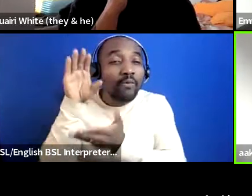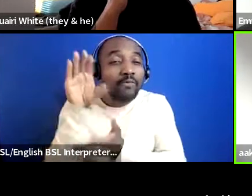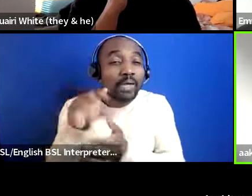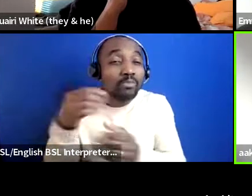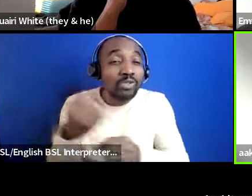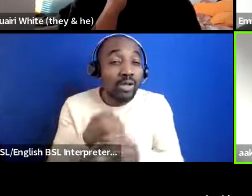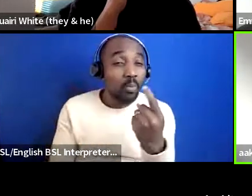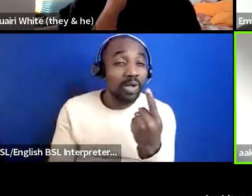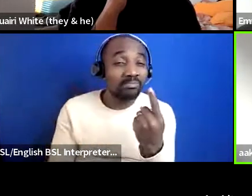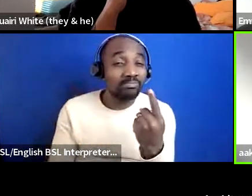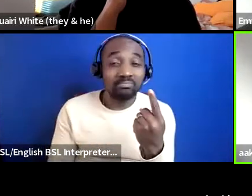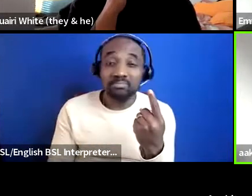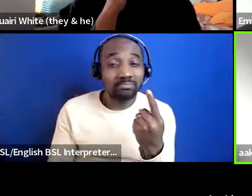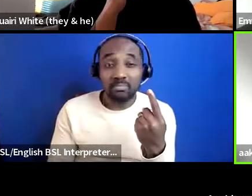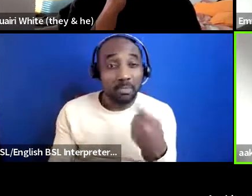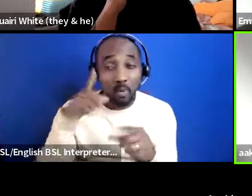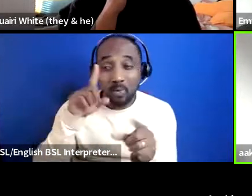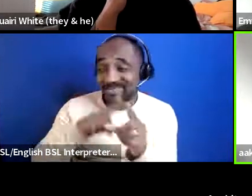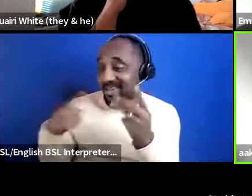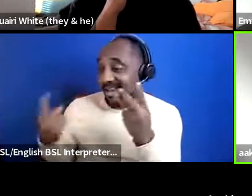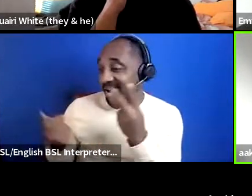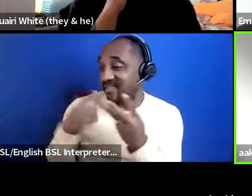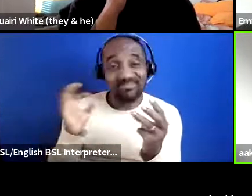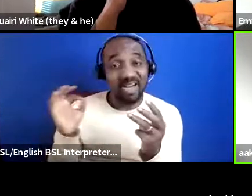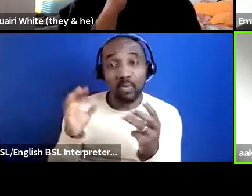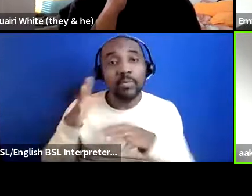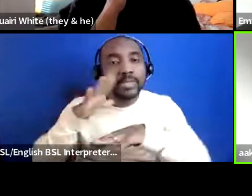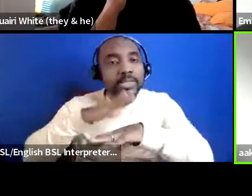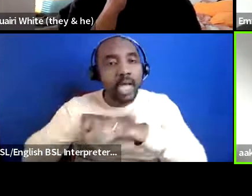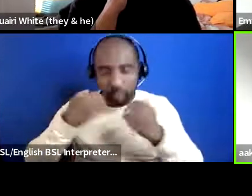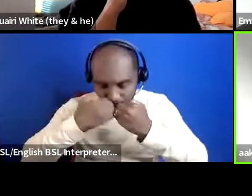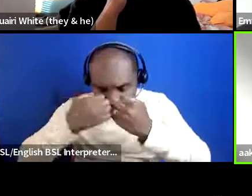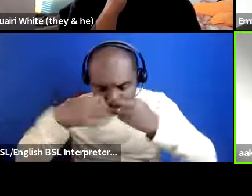anything for the whole year we've just taken time to look inwards and figure out how do we